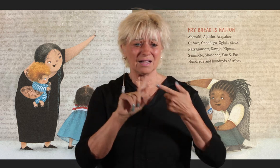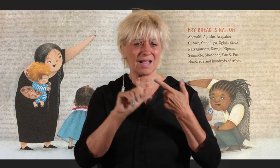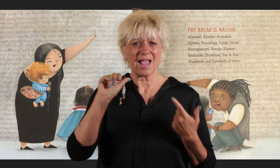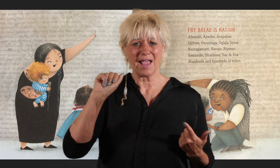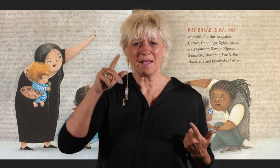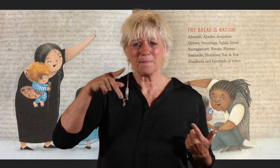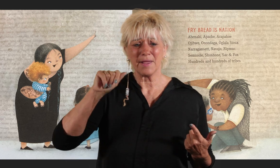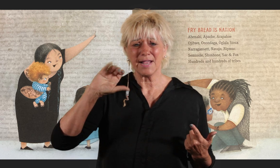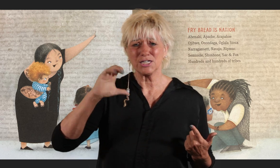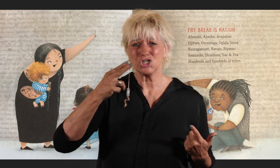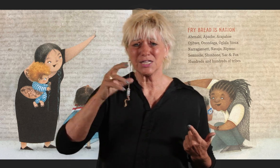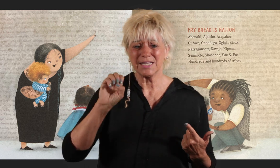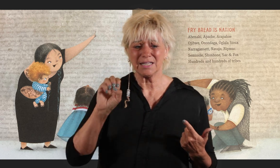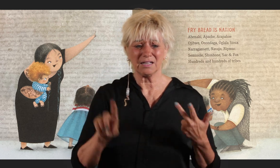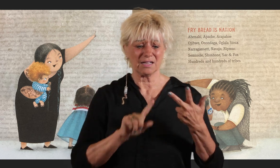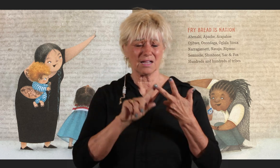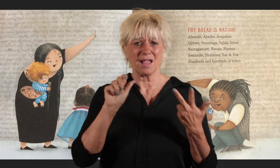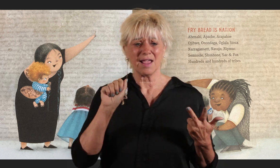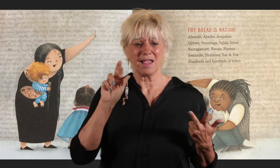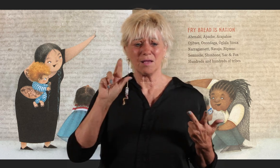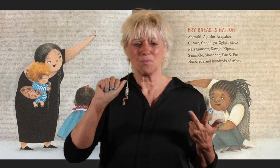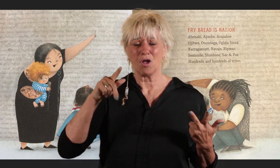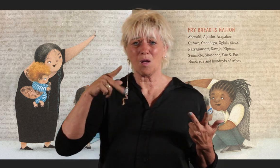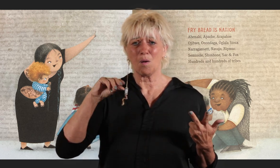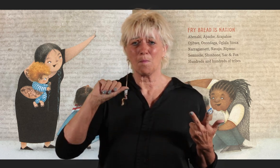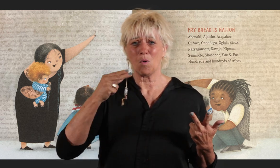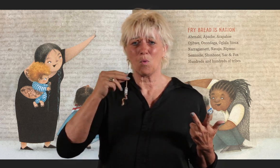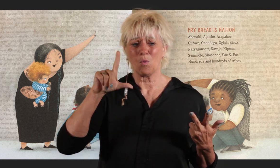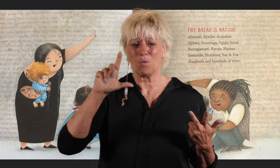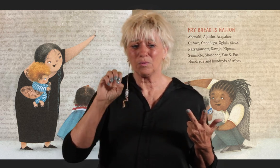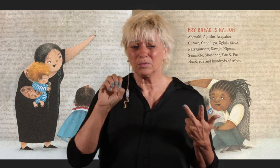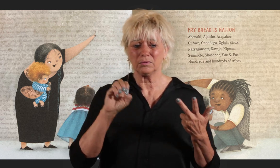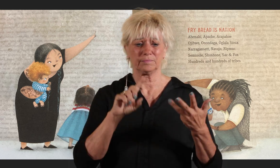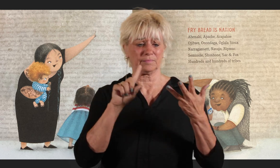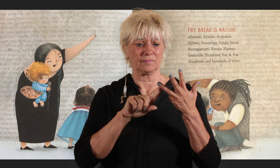Apache, Arapahoe,